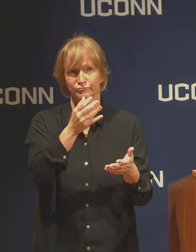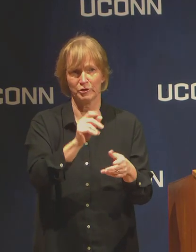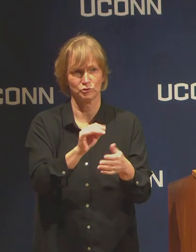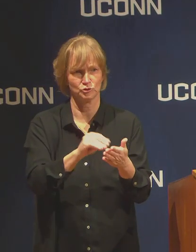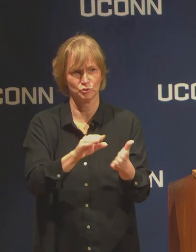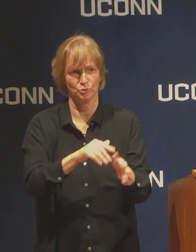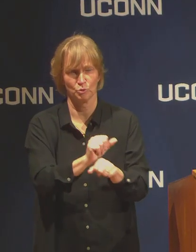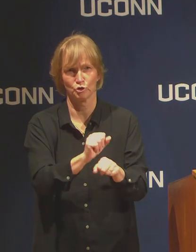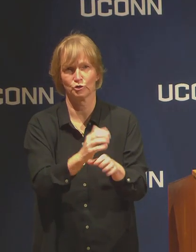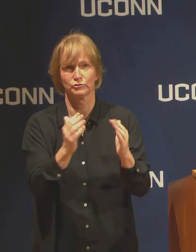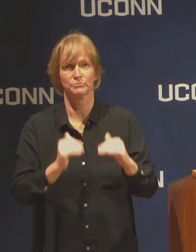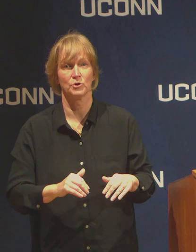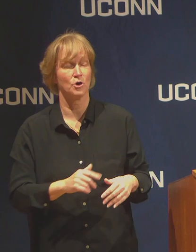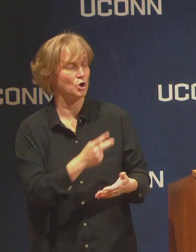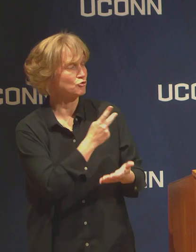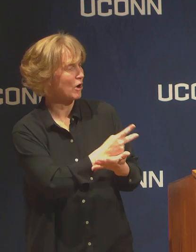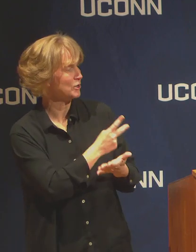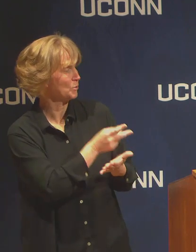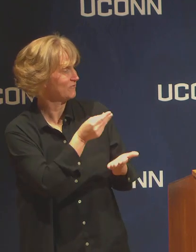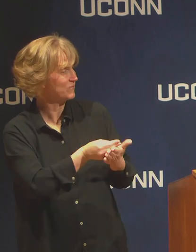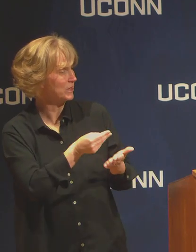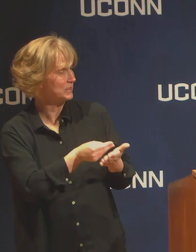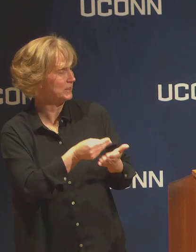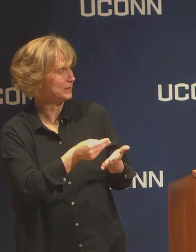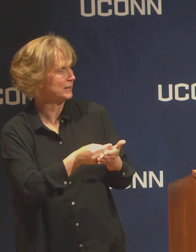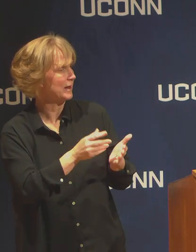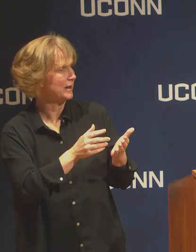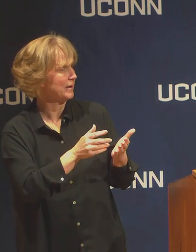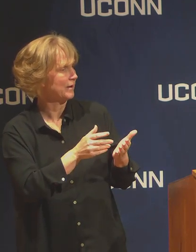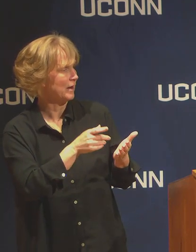affected before or after everything returns to normal?